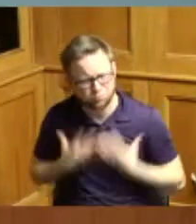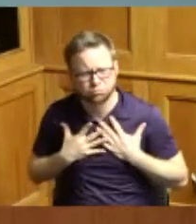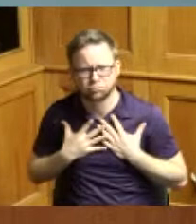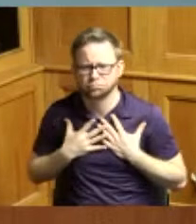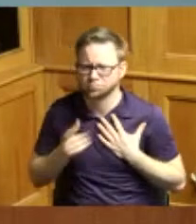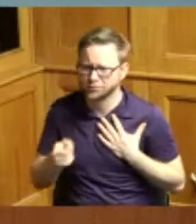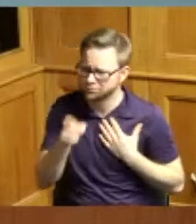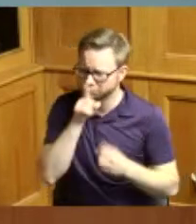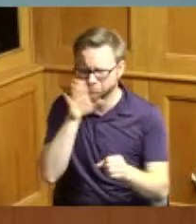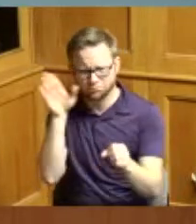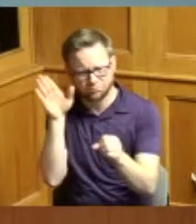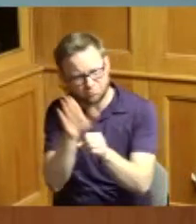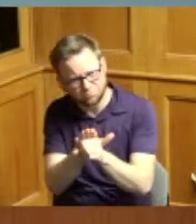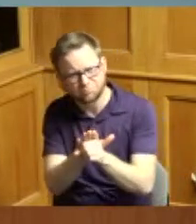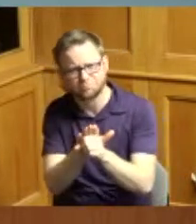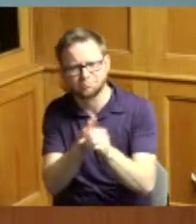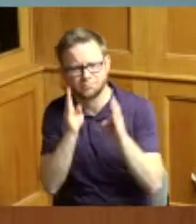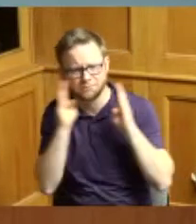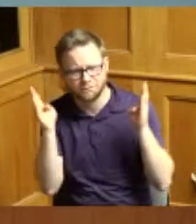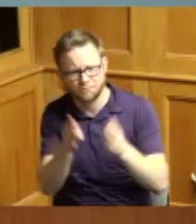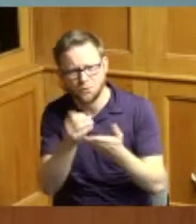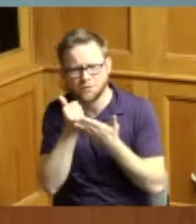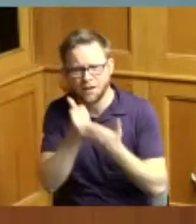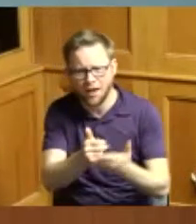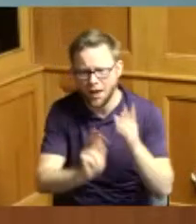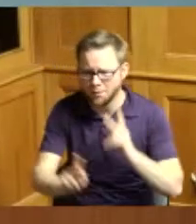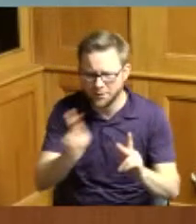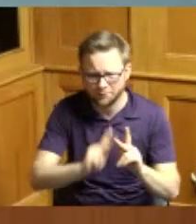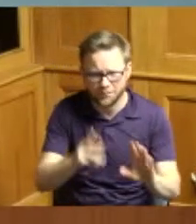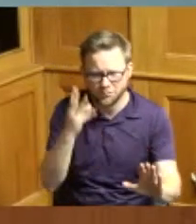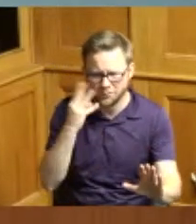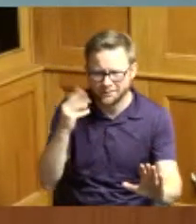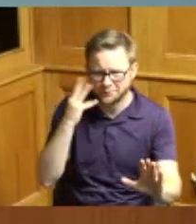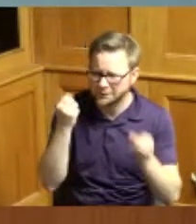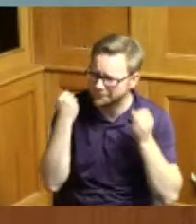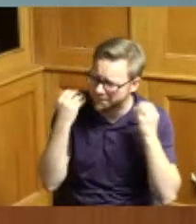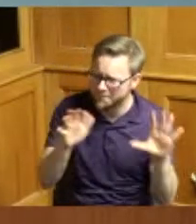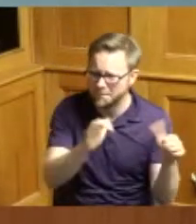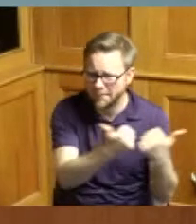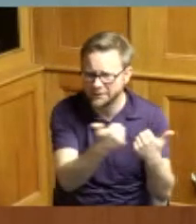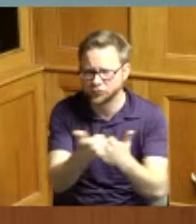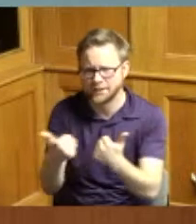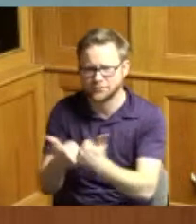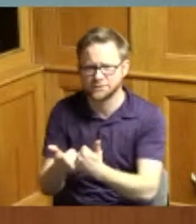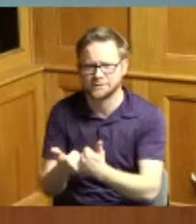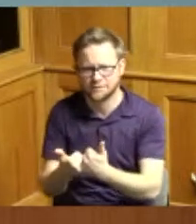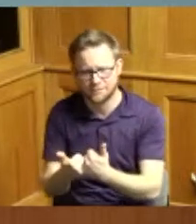again helping individuals that have challenges in this community in a way that that you're like